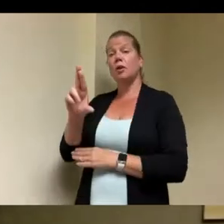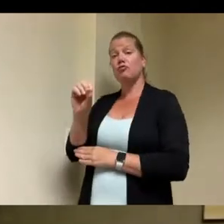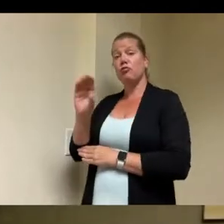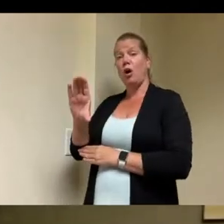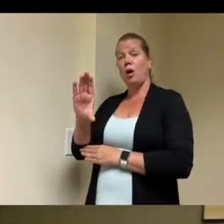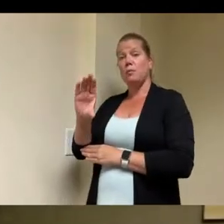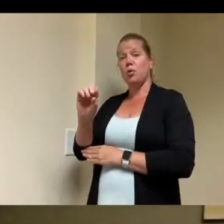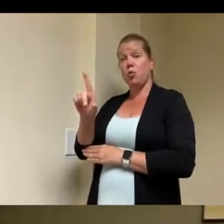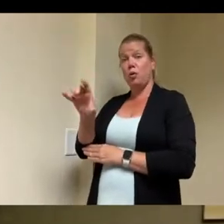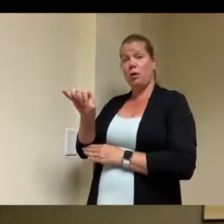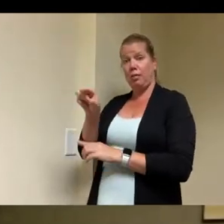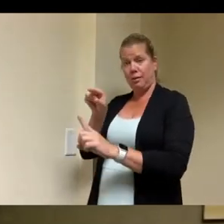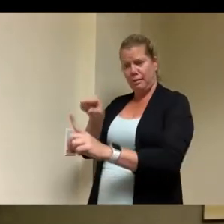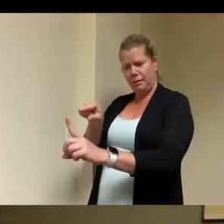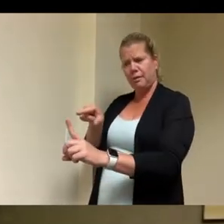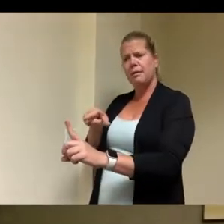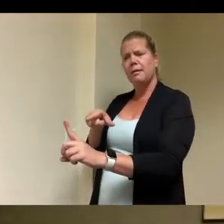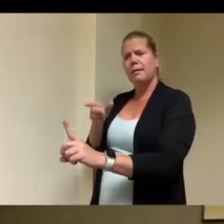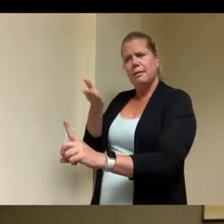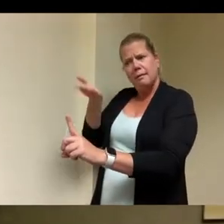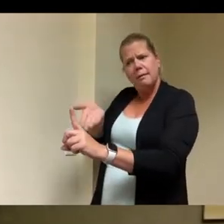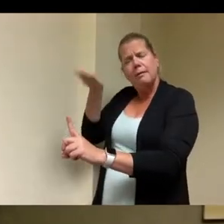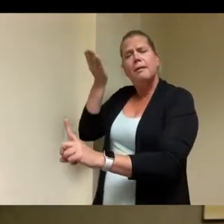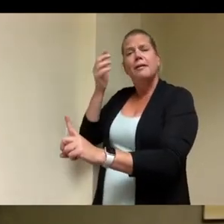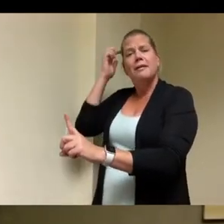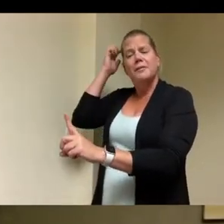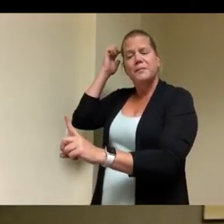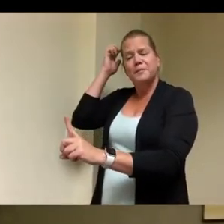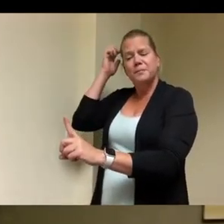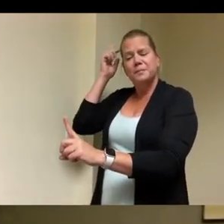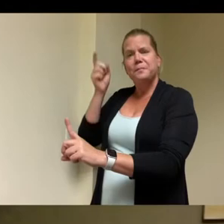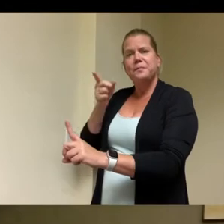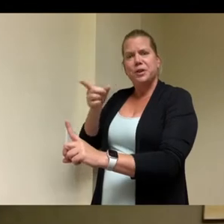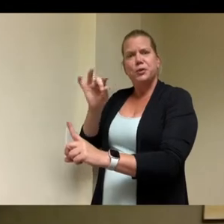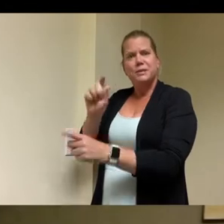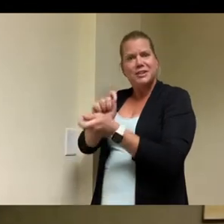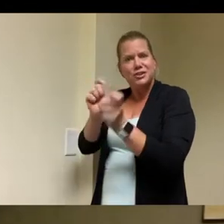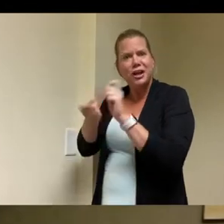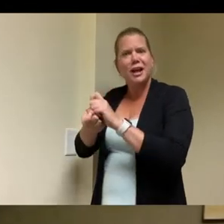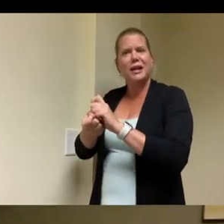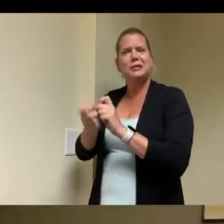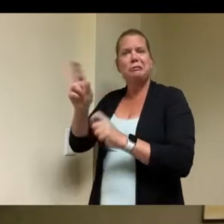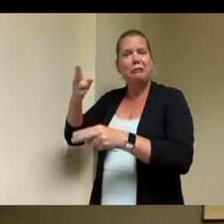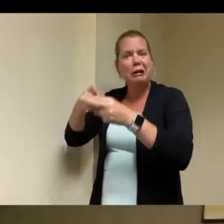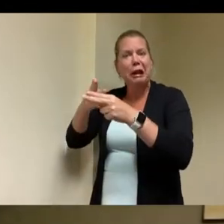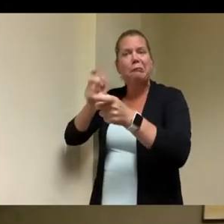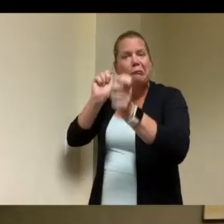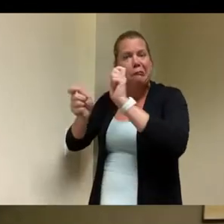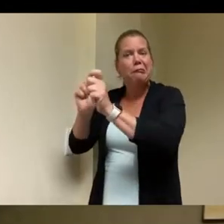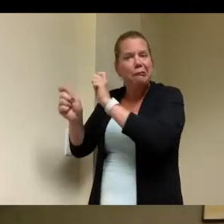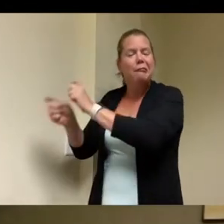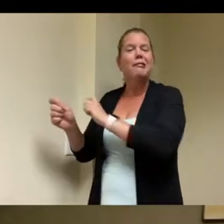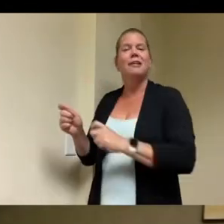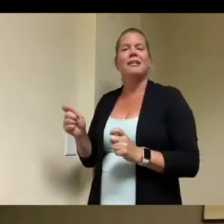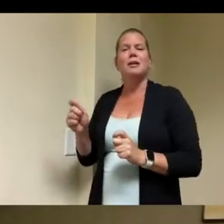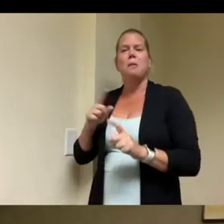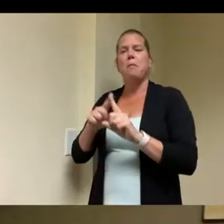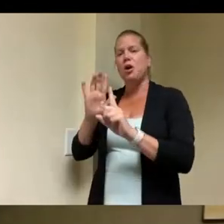solutions uh you've gone through a bit of a change over the past several years just in name but certainly not in mission right